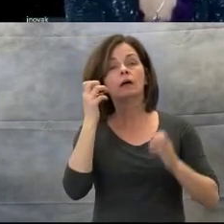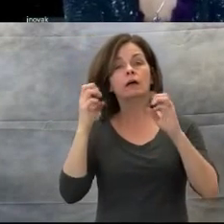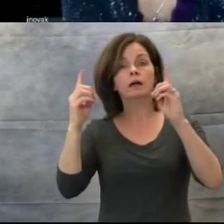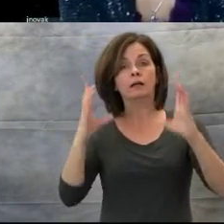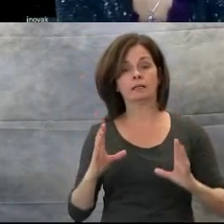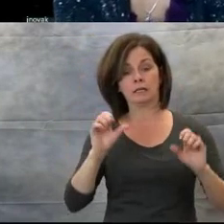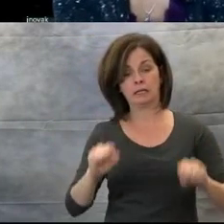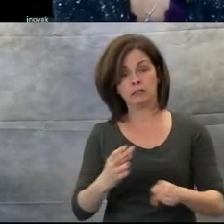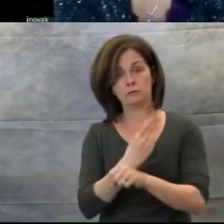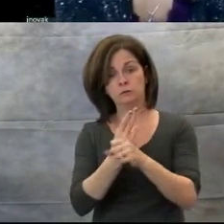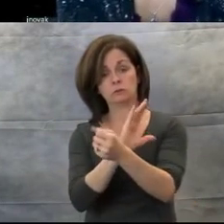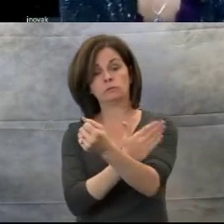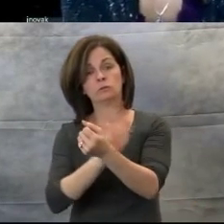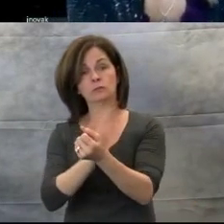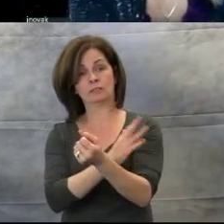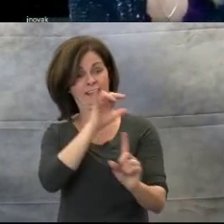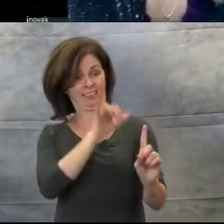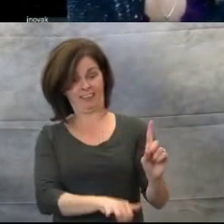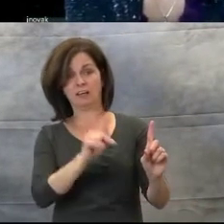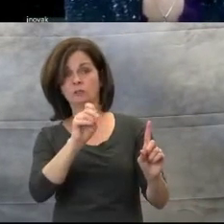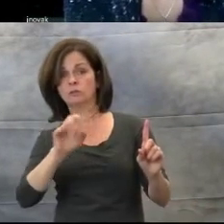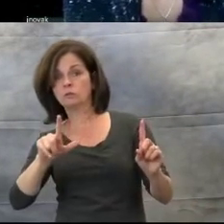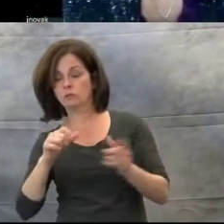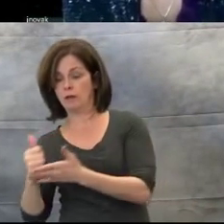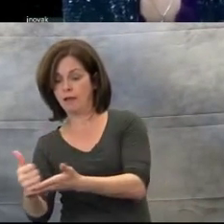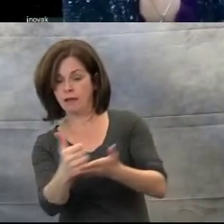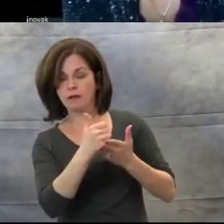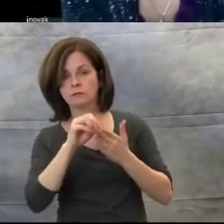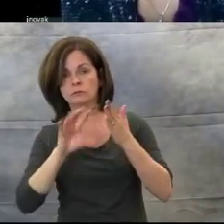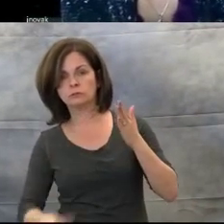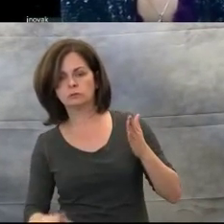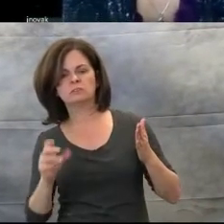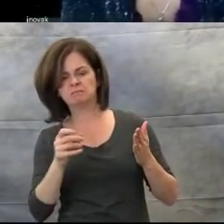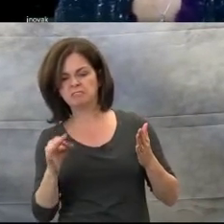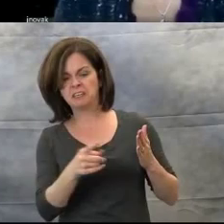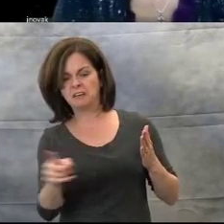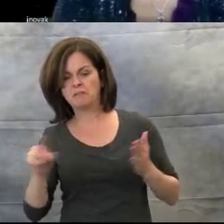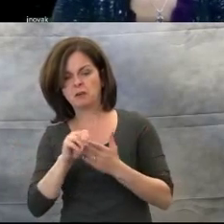who have issues regulating their mood or emotion.